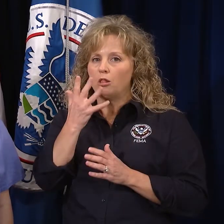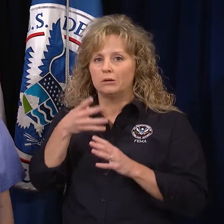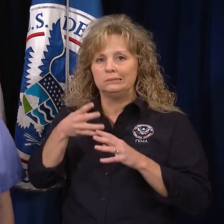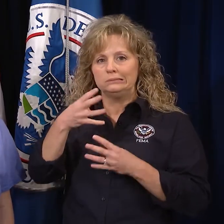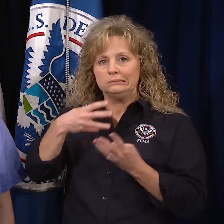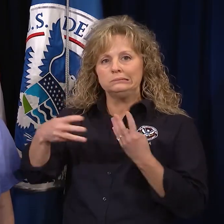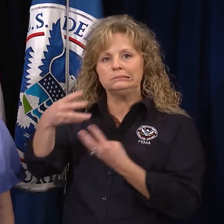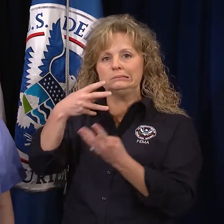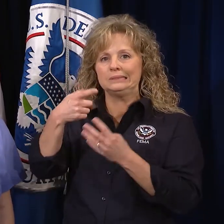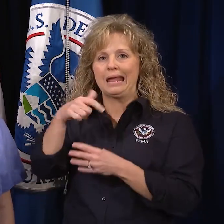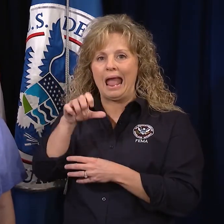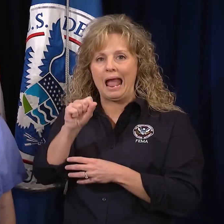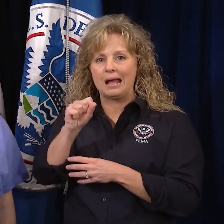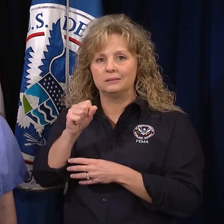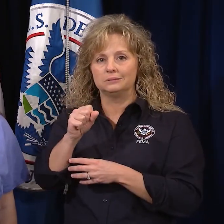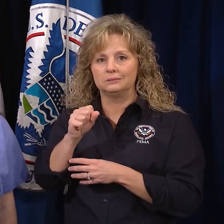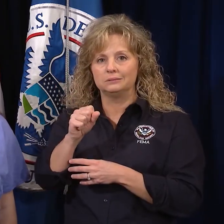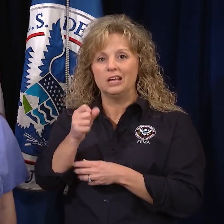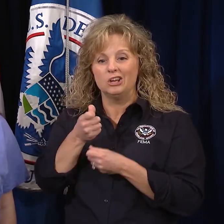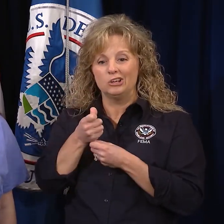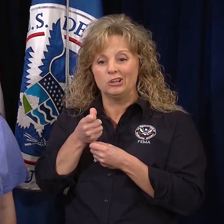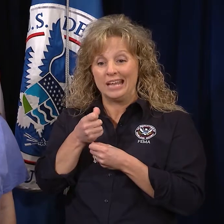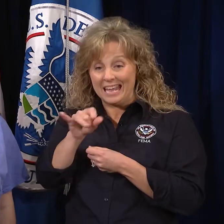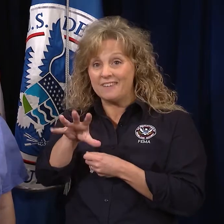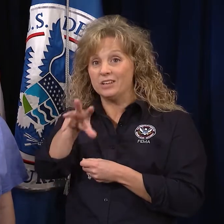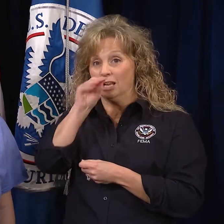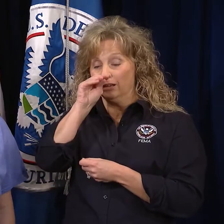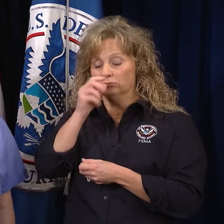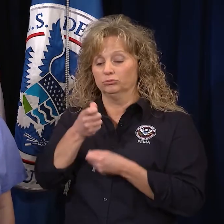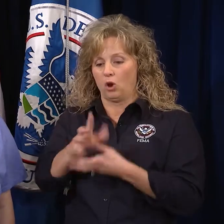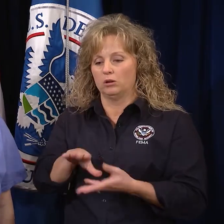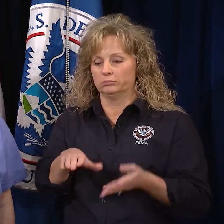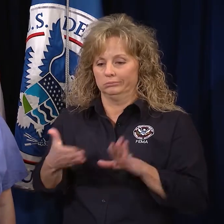that can cause sudden illness or death if it is inhaled.